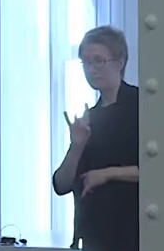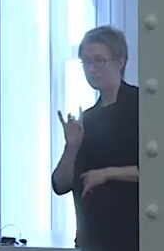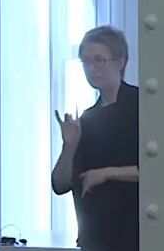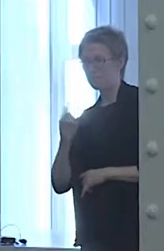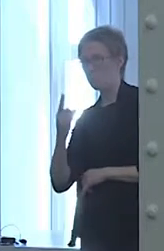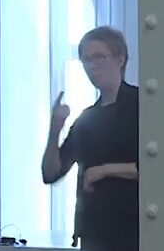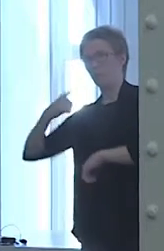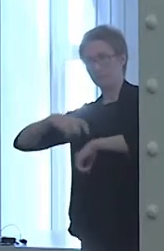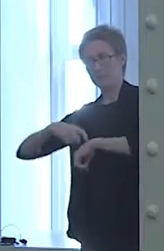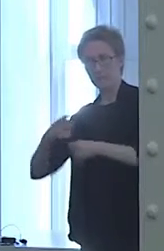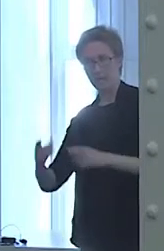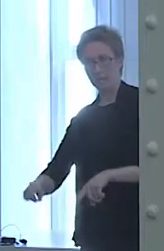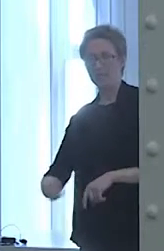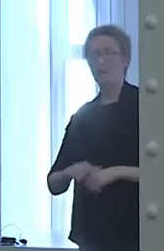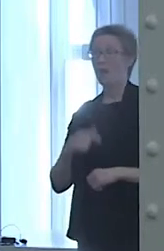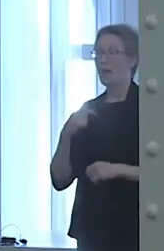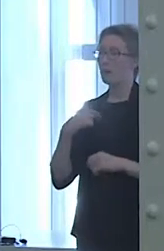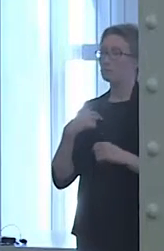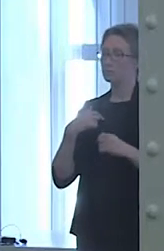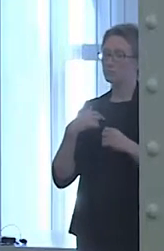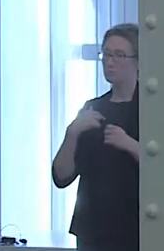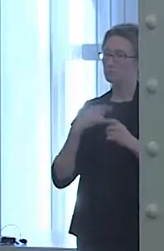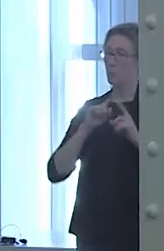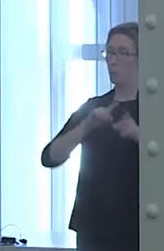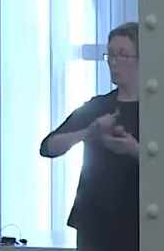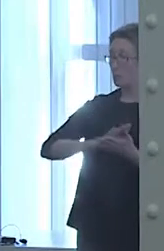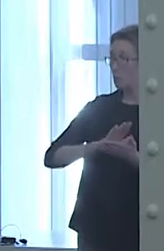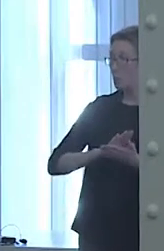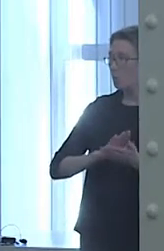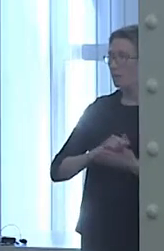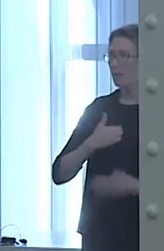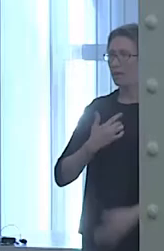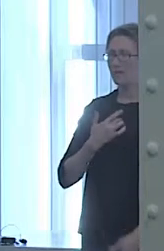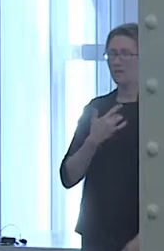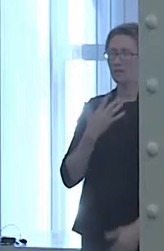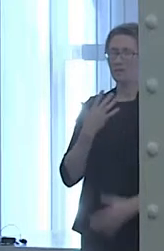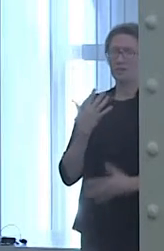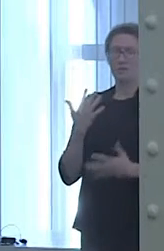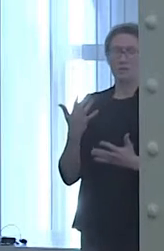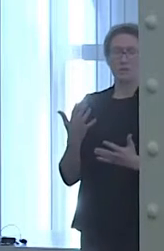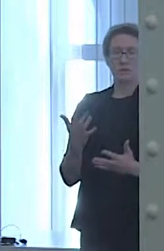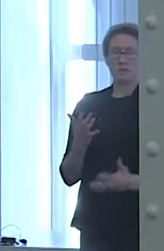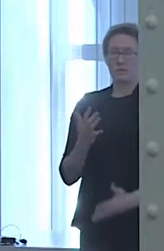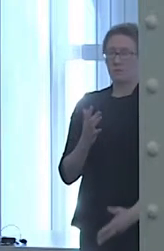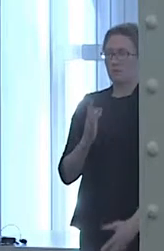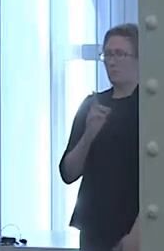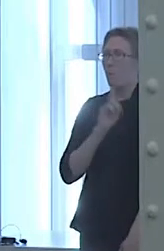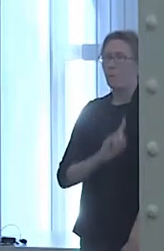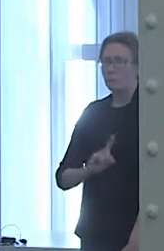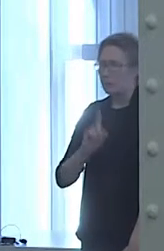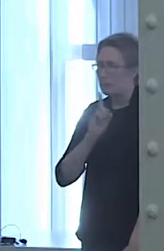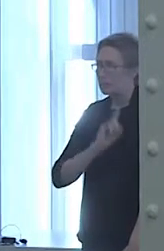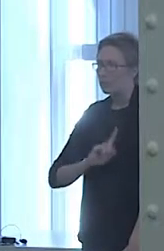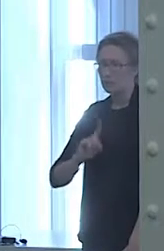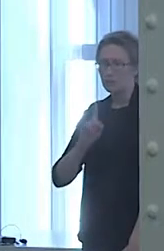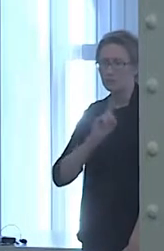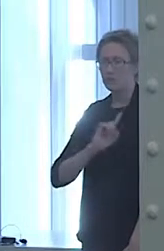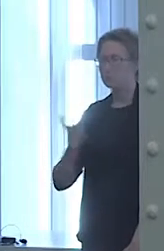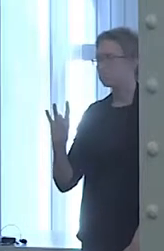and suddenly I felt this bone-crushing loneliness or life felt meaningless, and I thought,